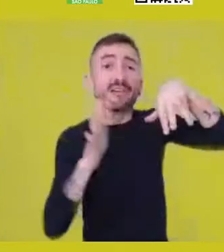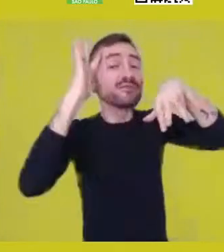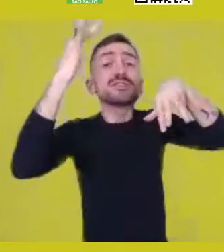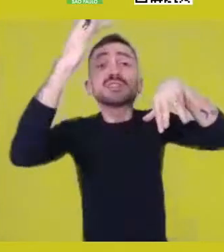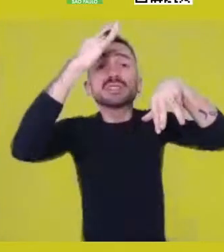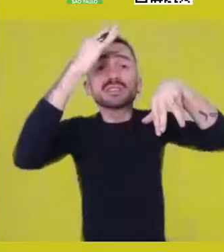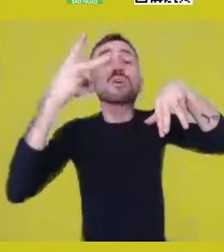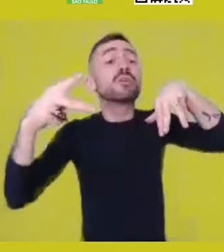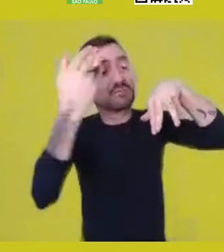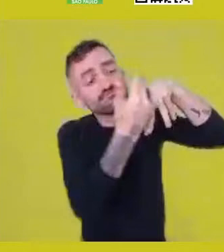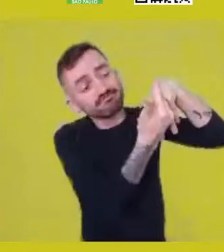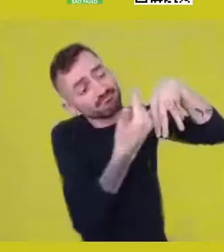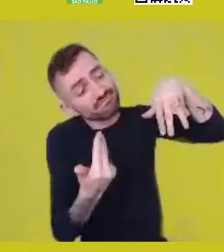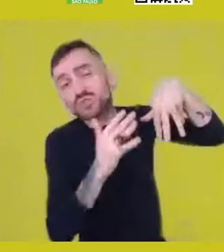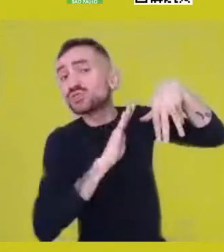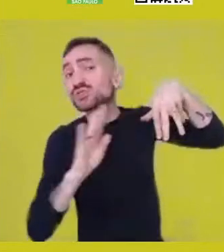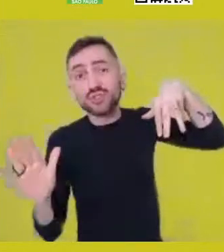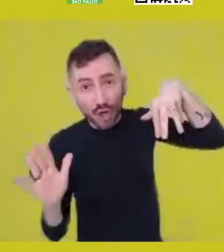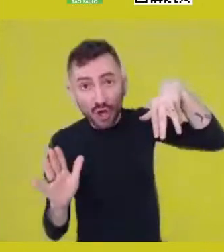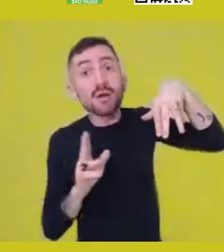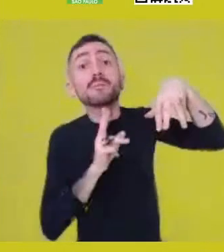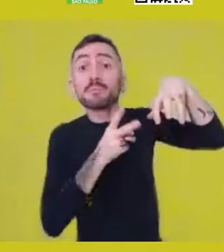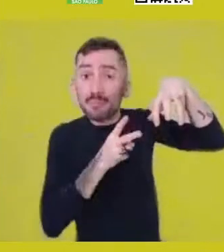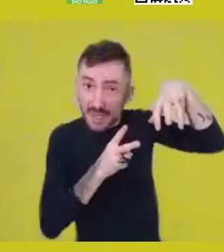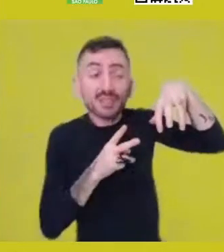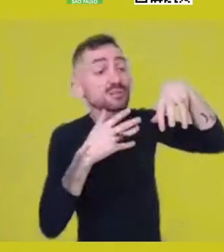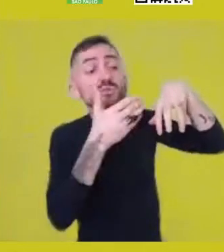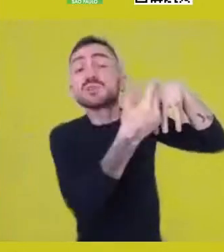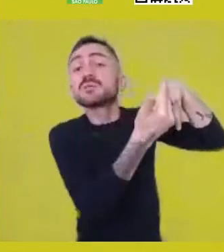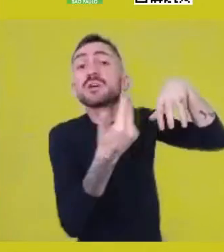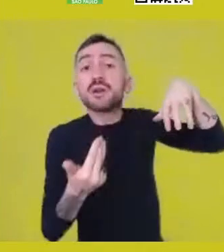that caters to a specific world model